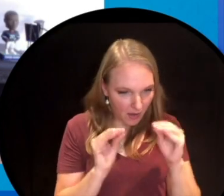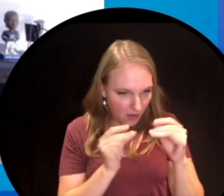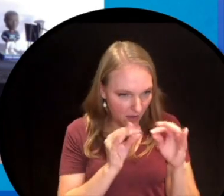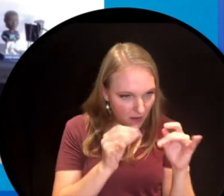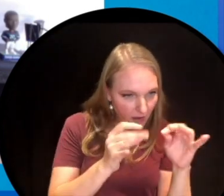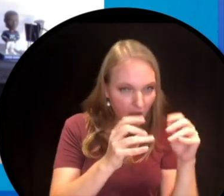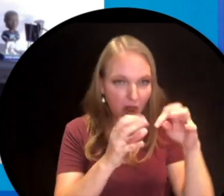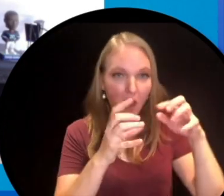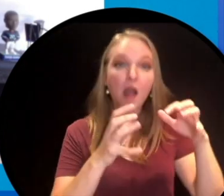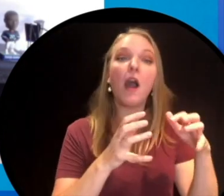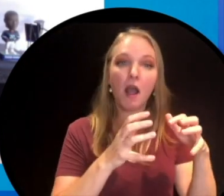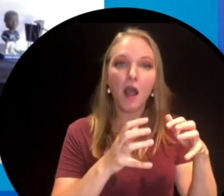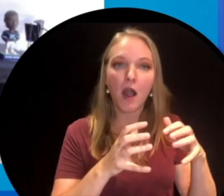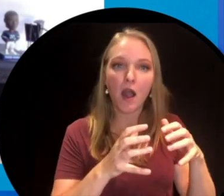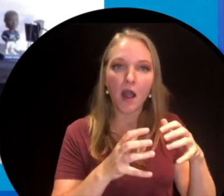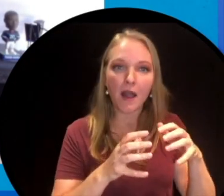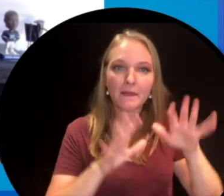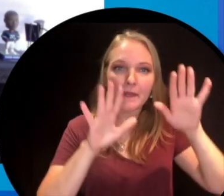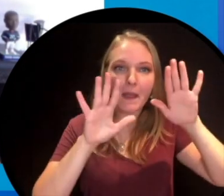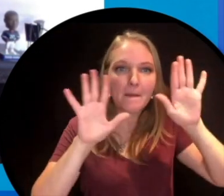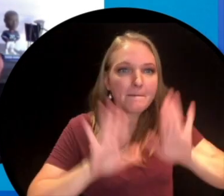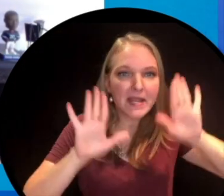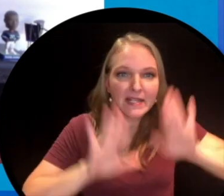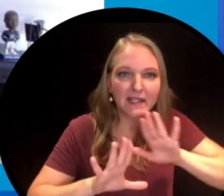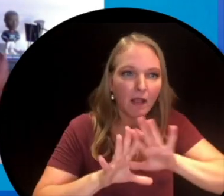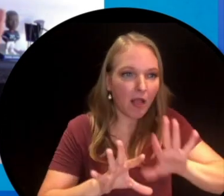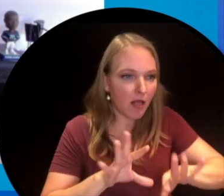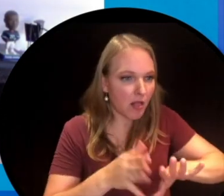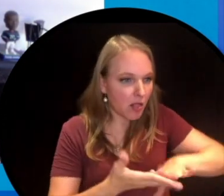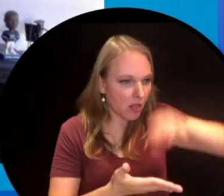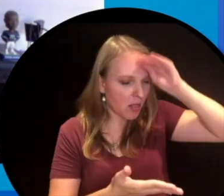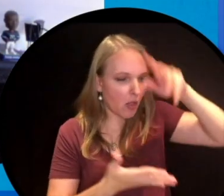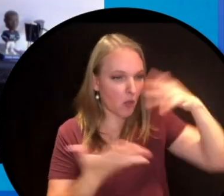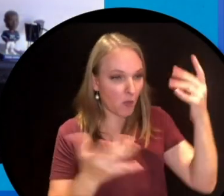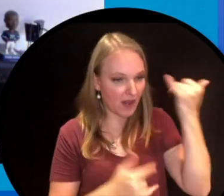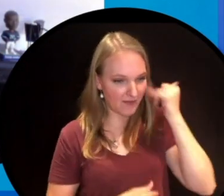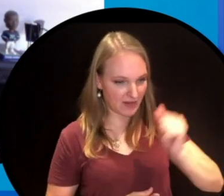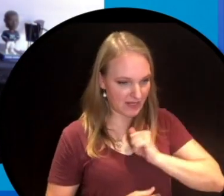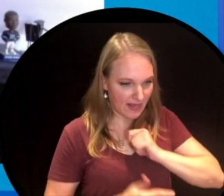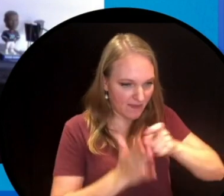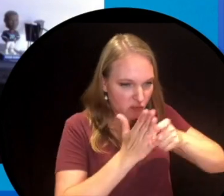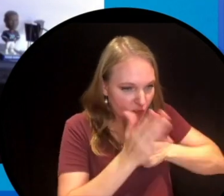To toast all this stuff and the amazing thing he found is that if you try to do that on your own